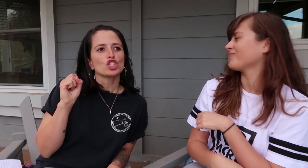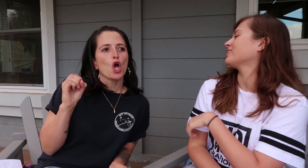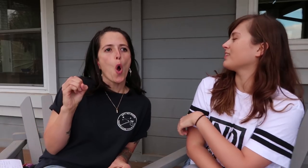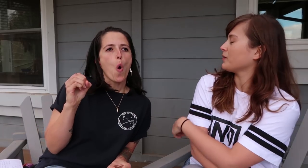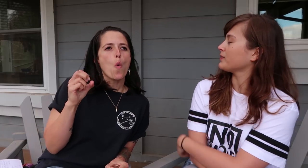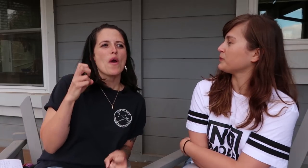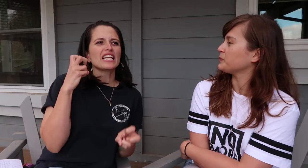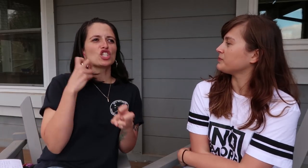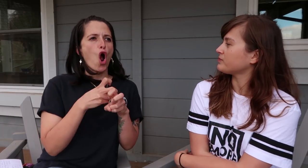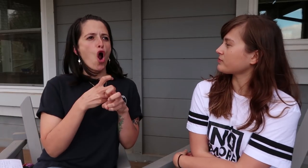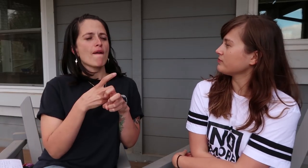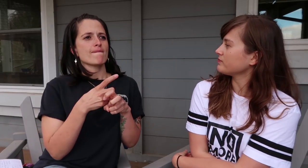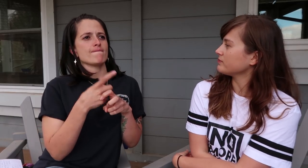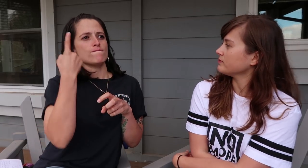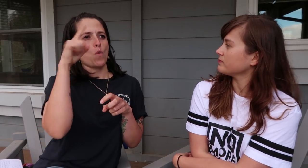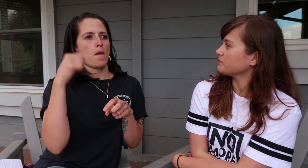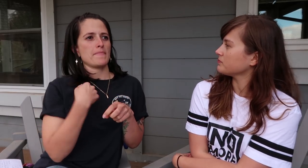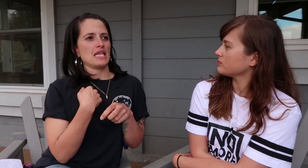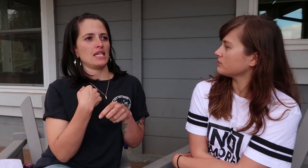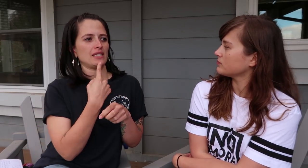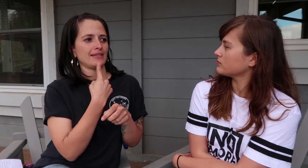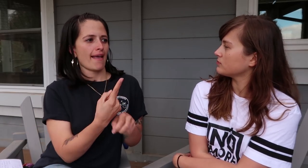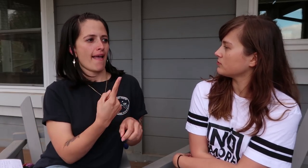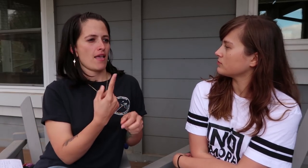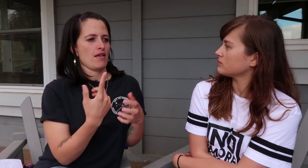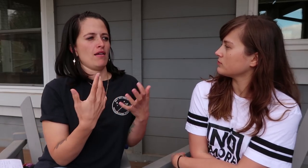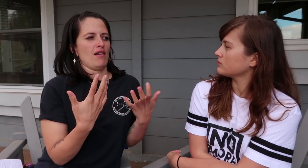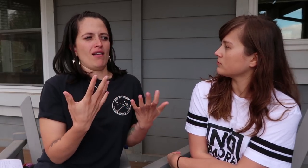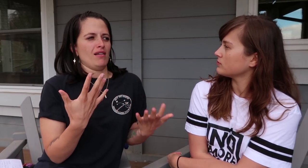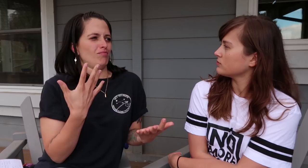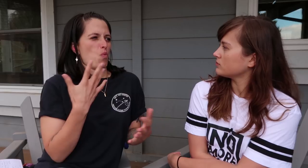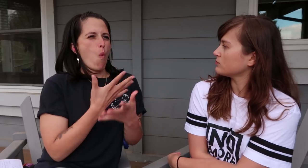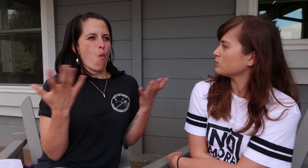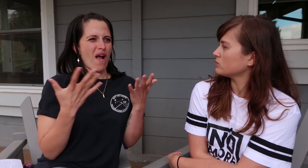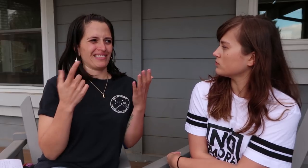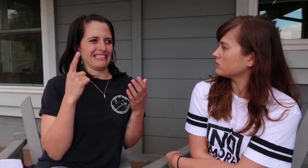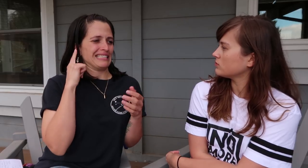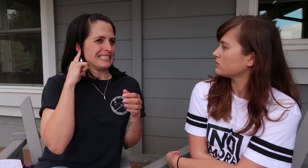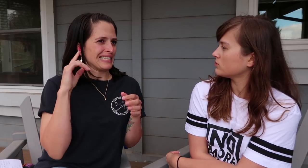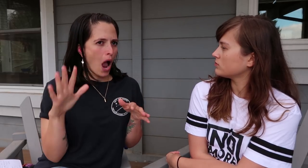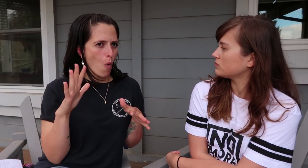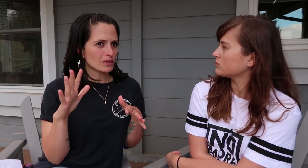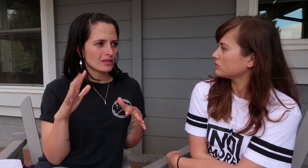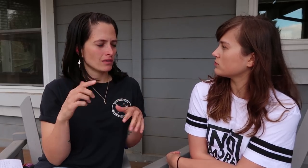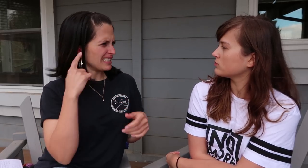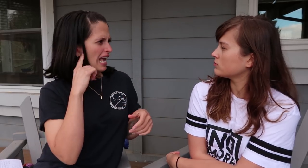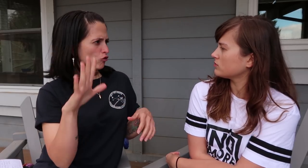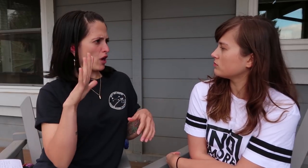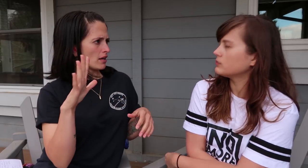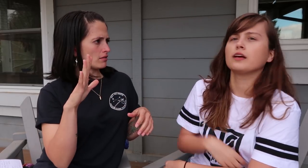So, it’s hard for me to say what sounds- it’s [sign], right?